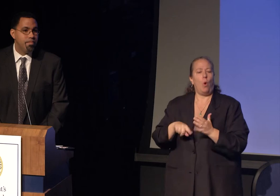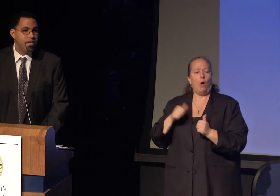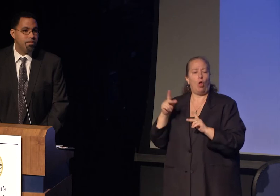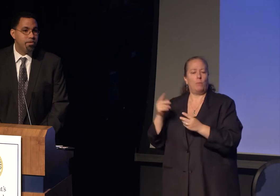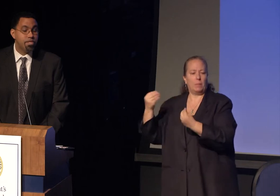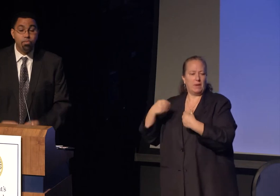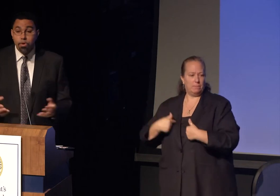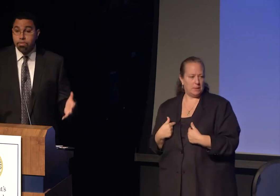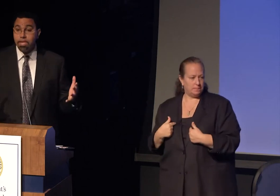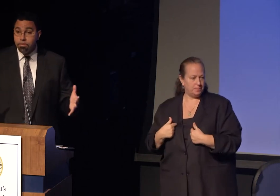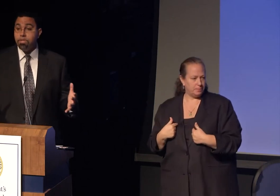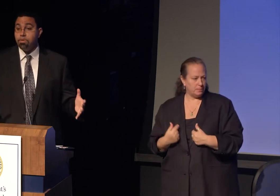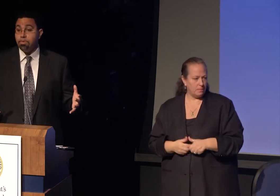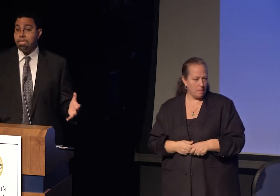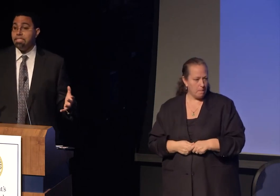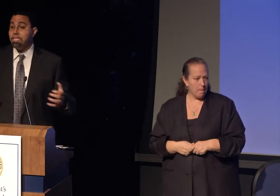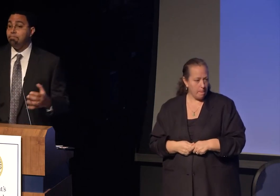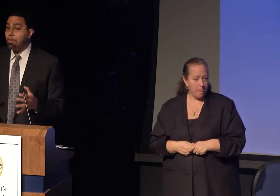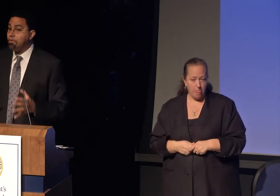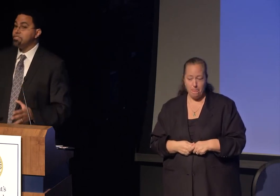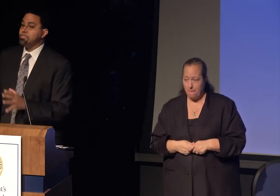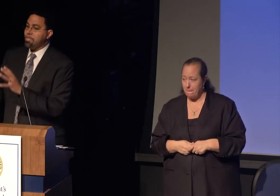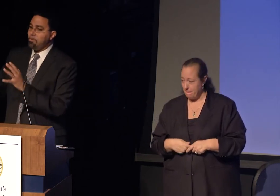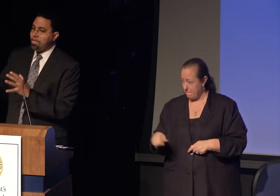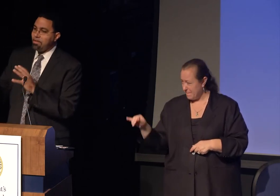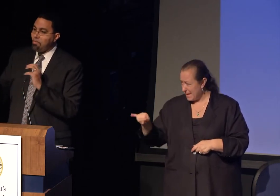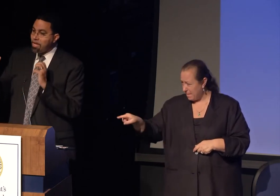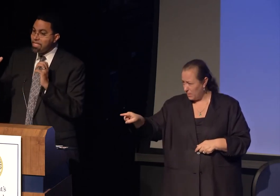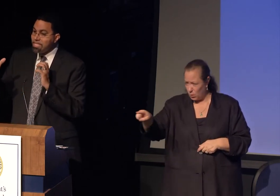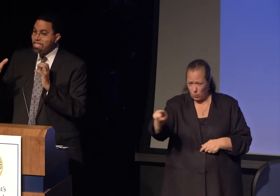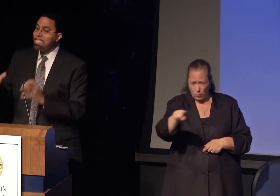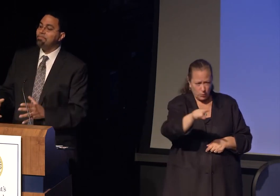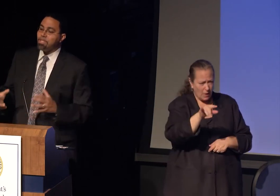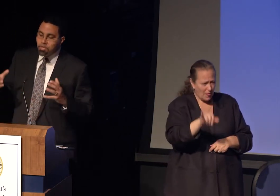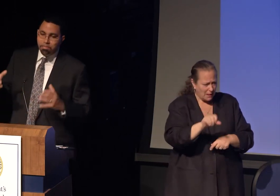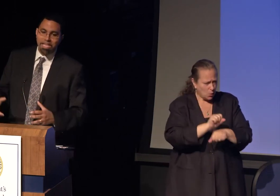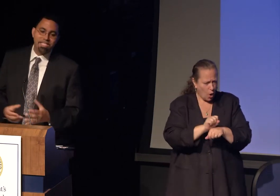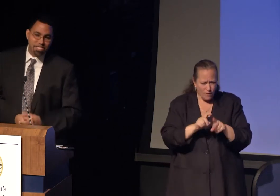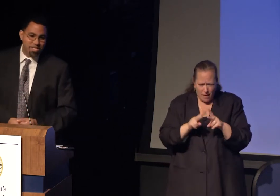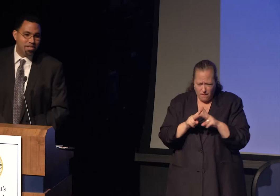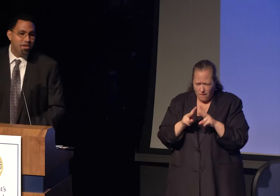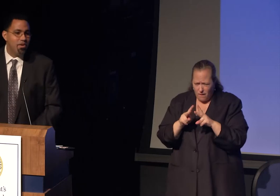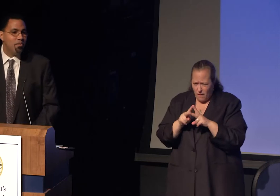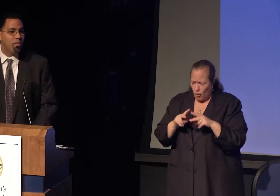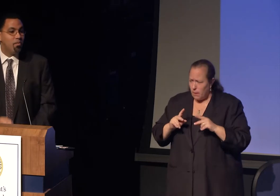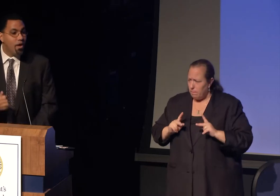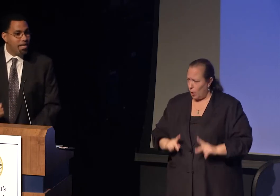This work you do is deeply personal. I want to deliver two messages.